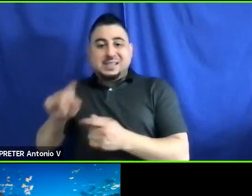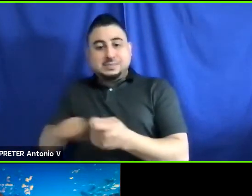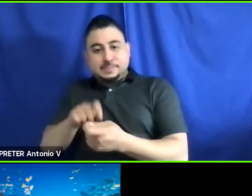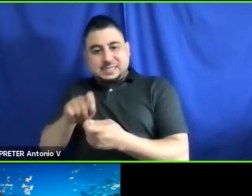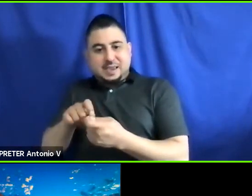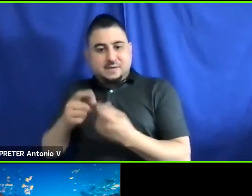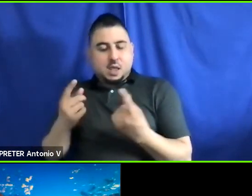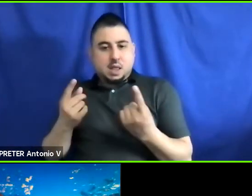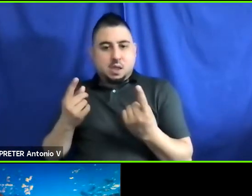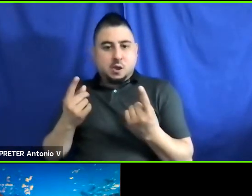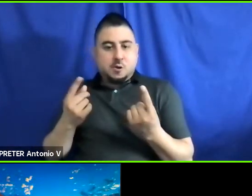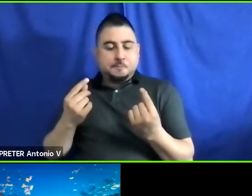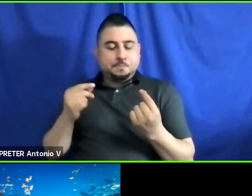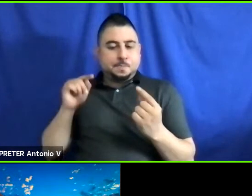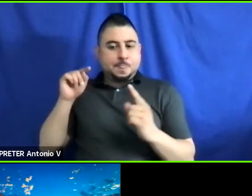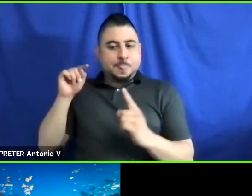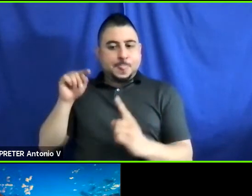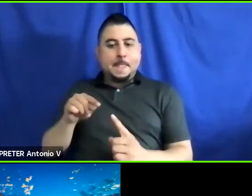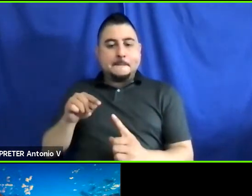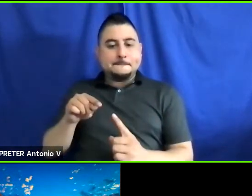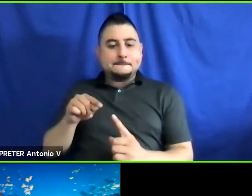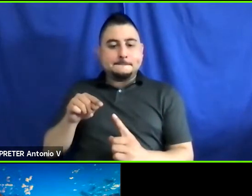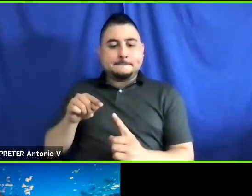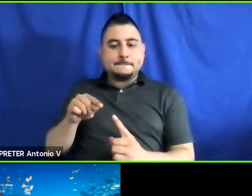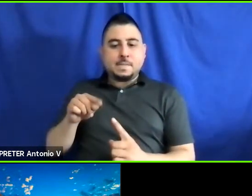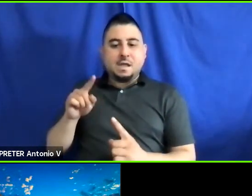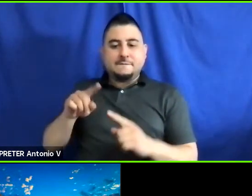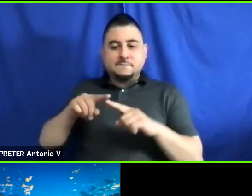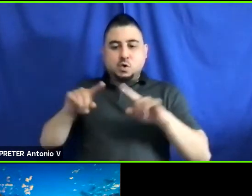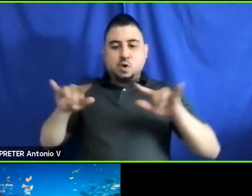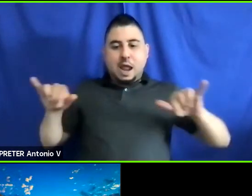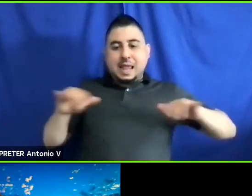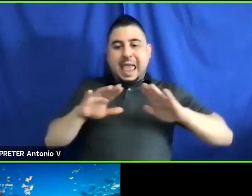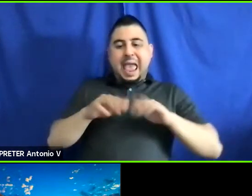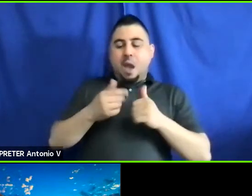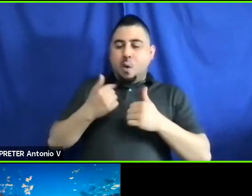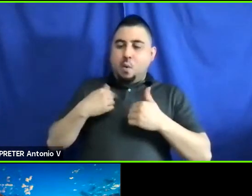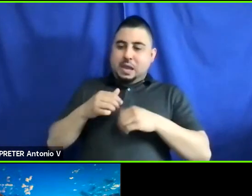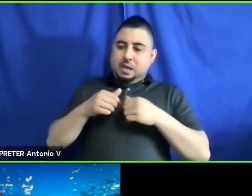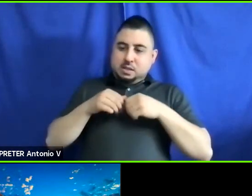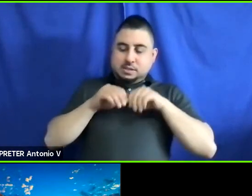Specifically, there is going to be a variety of deployment methods for these vehicles -- different